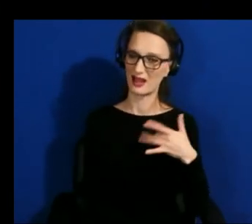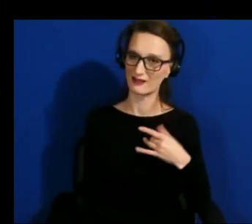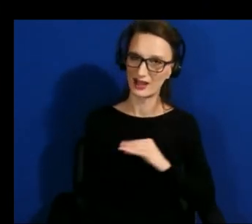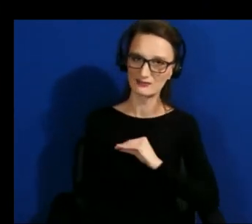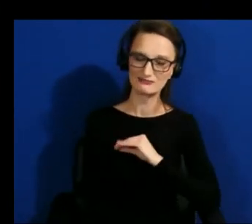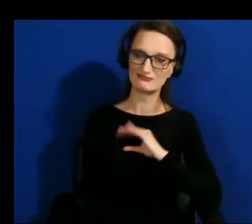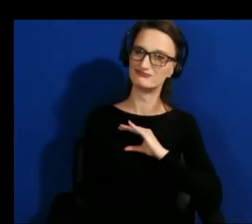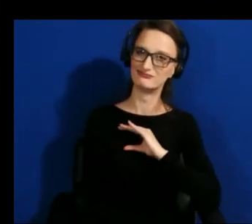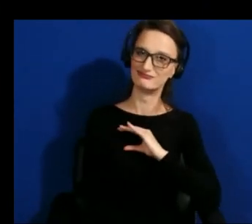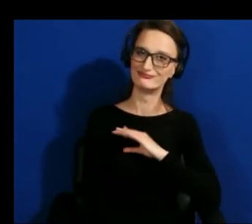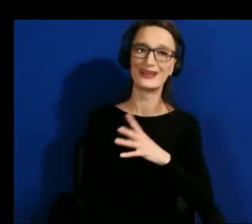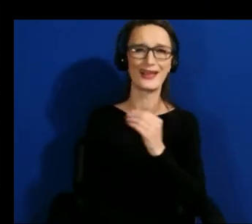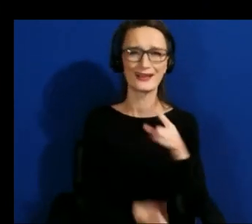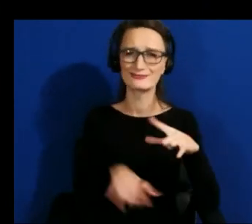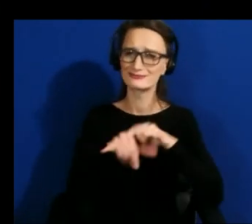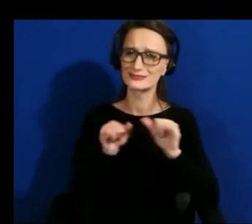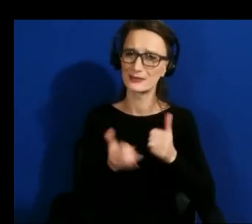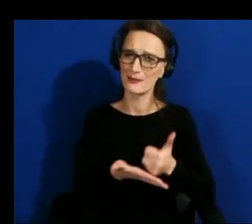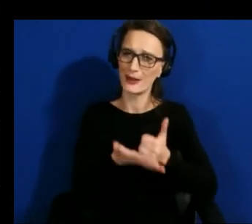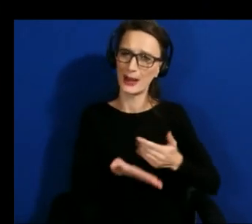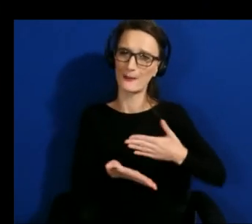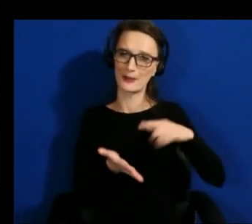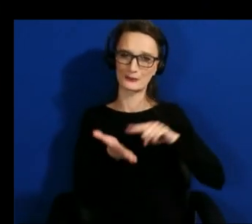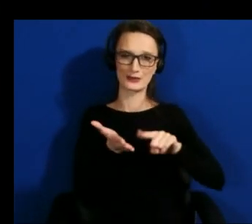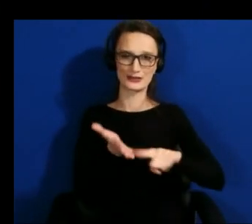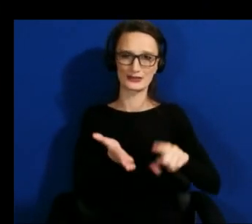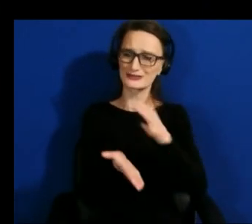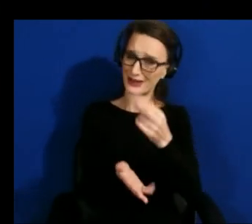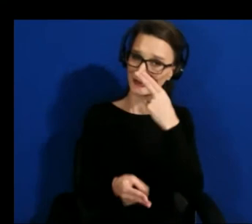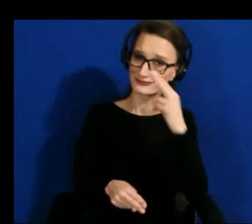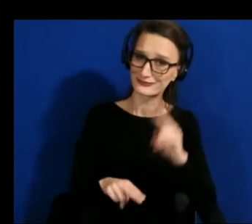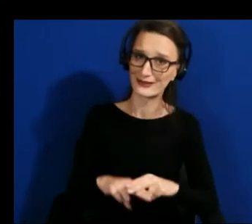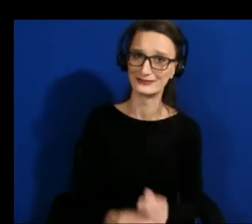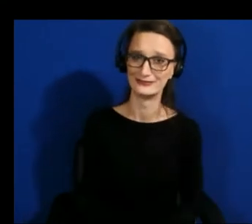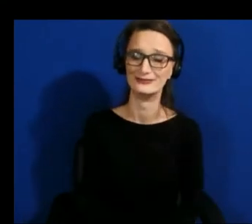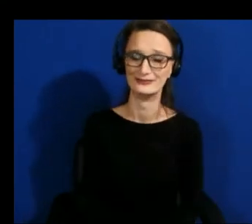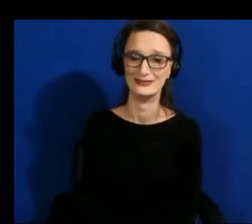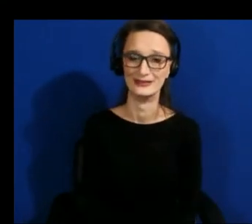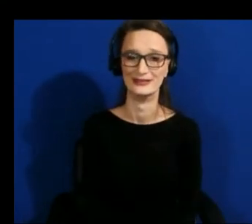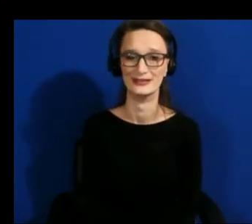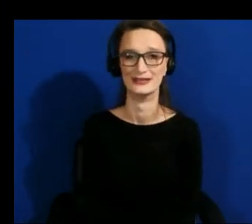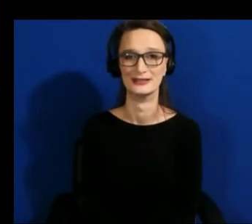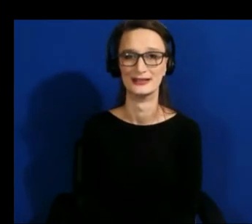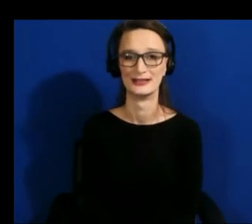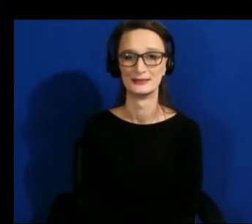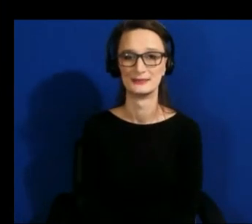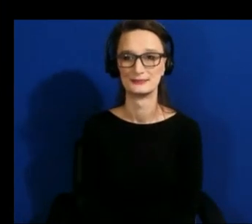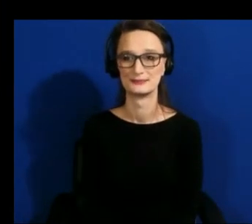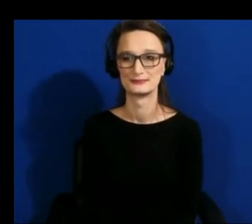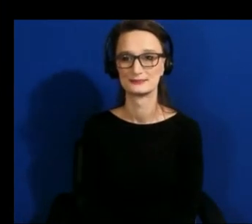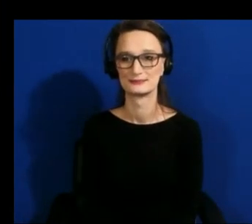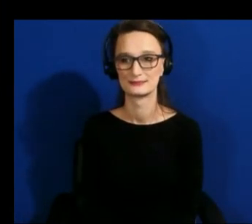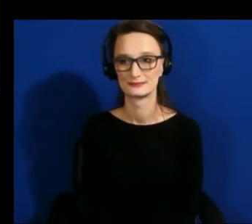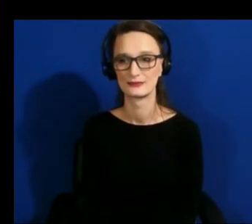research just just a lot of fun yeah yeah okay so we only have a few more minutes before um